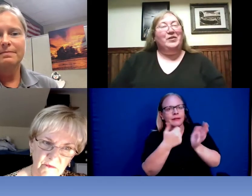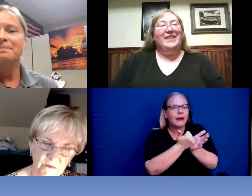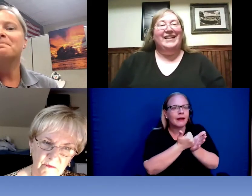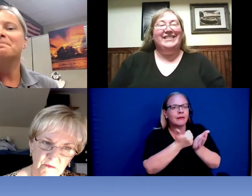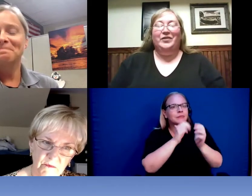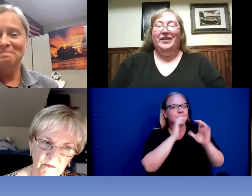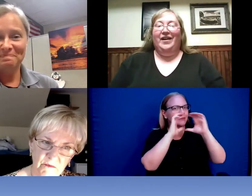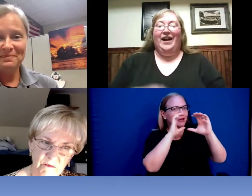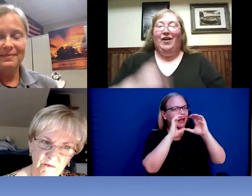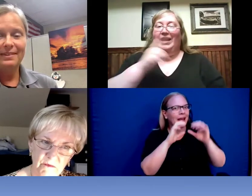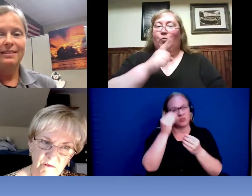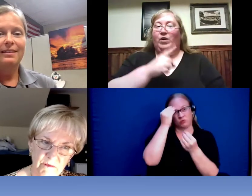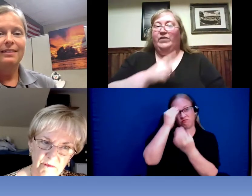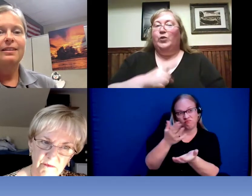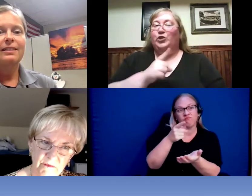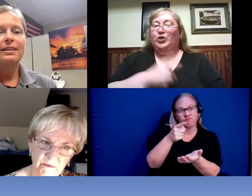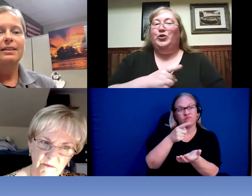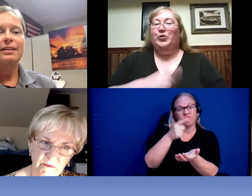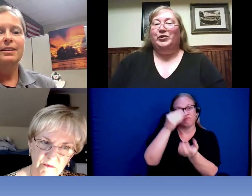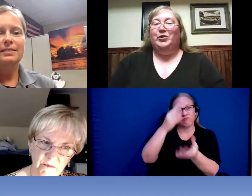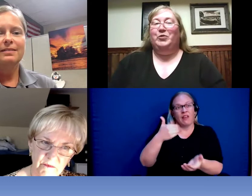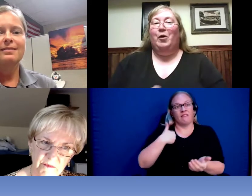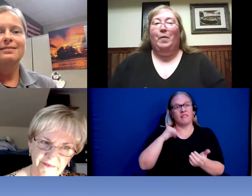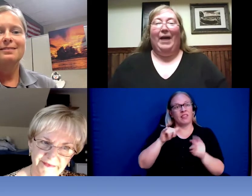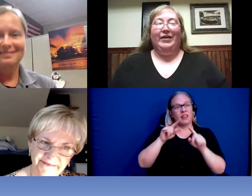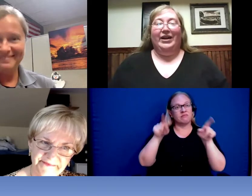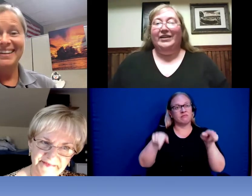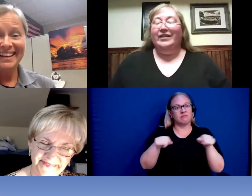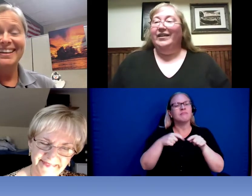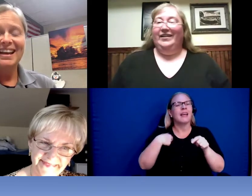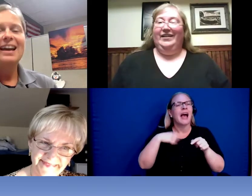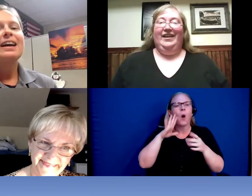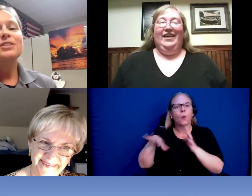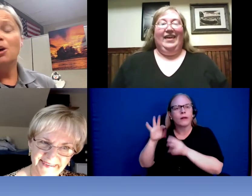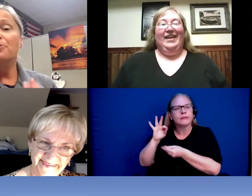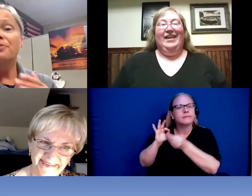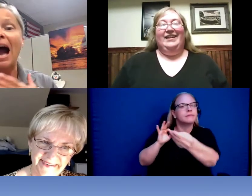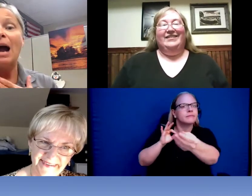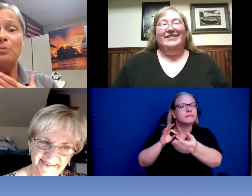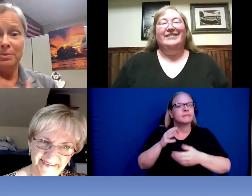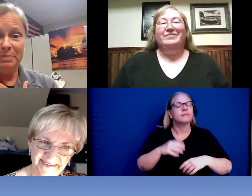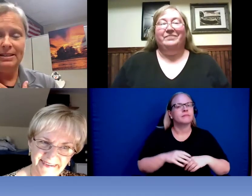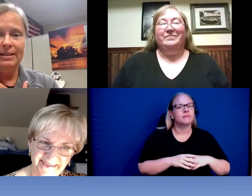that that's out there I will get one of those to you so you know about it. Reanna: So that would be